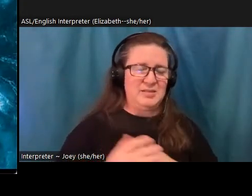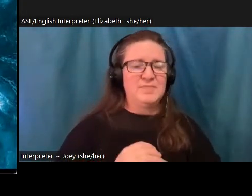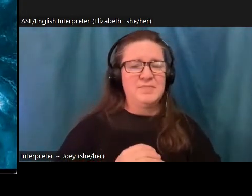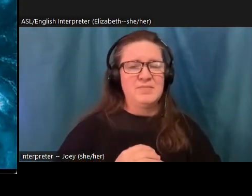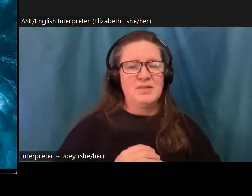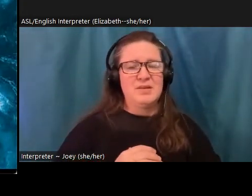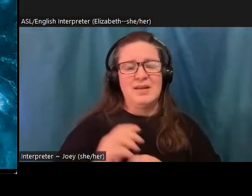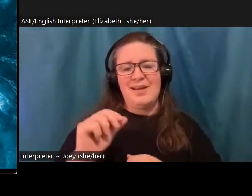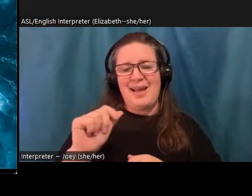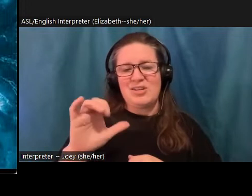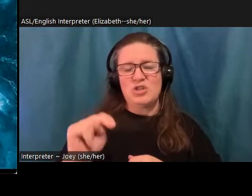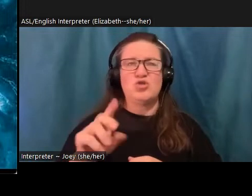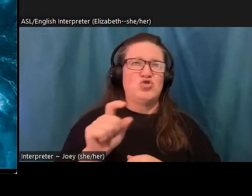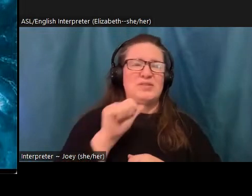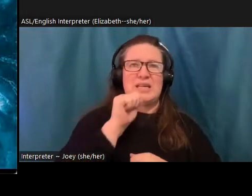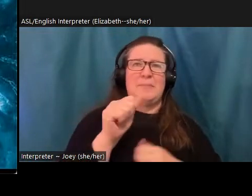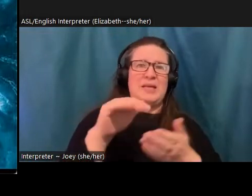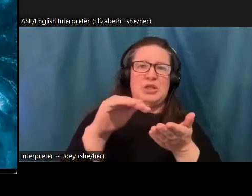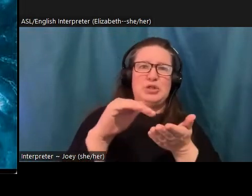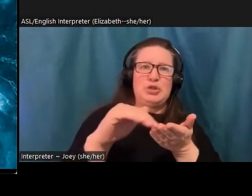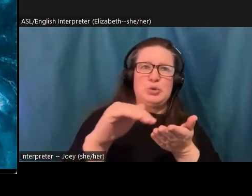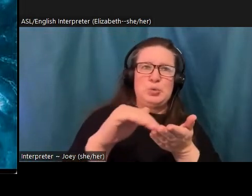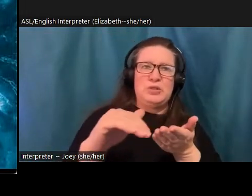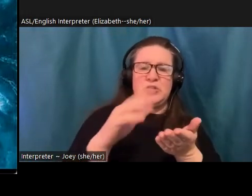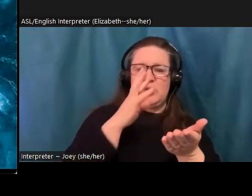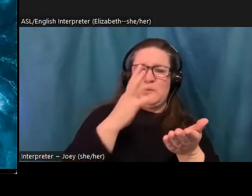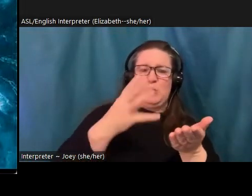excuse for self reflection, neither should our pain and